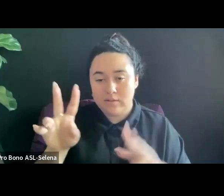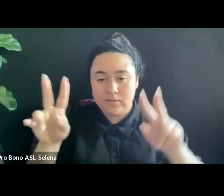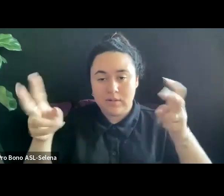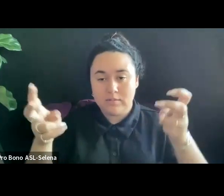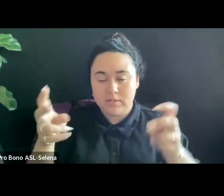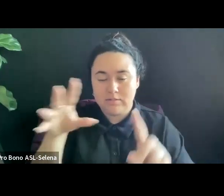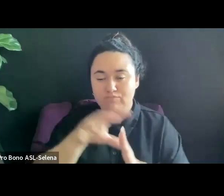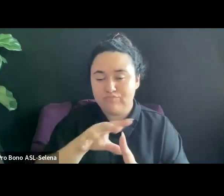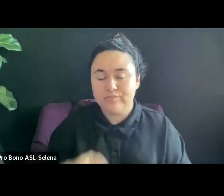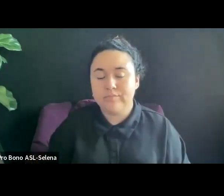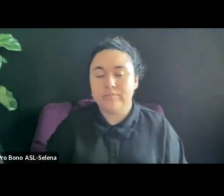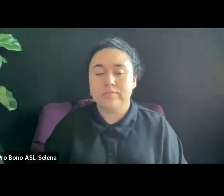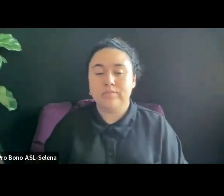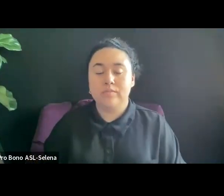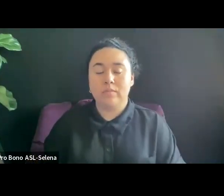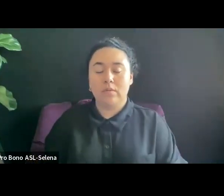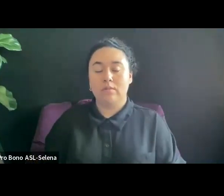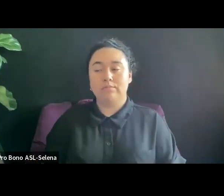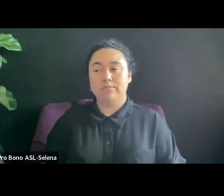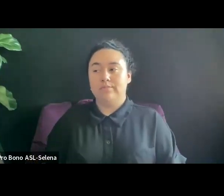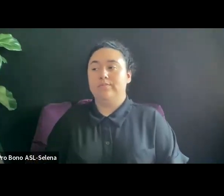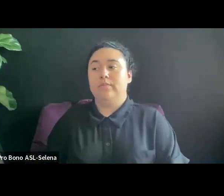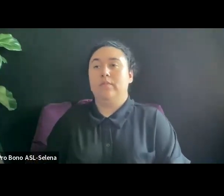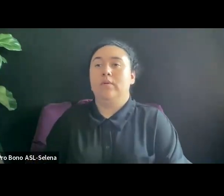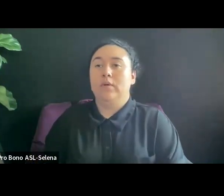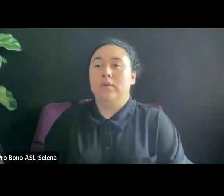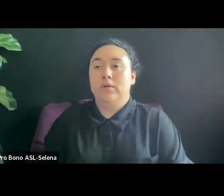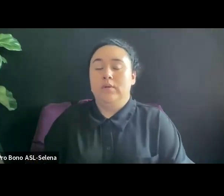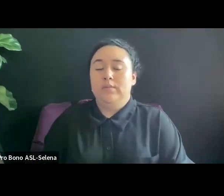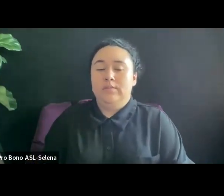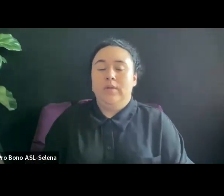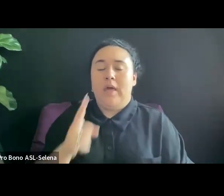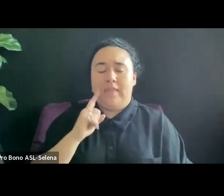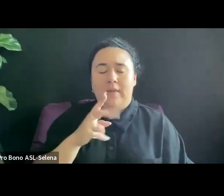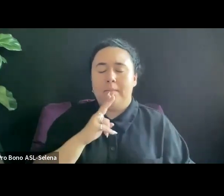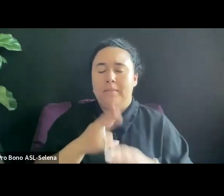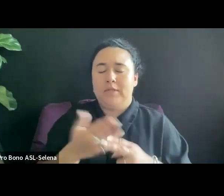I THINK I MENTIONED THIS BEFORE BUT JUST A SLIGHT REITERATION.